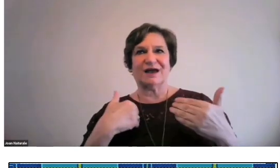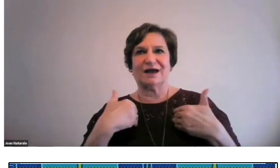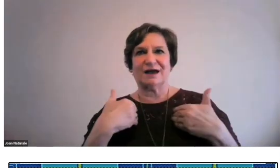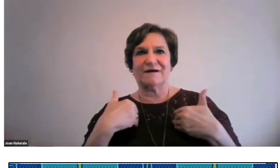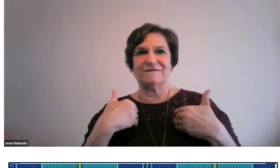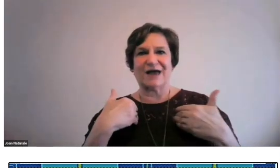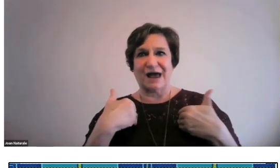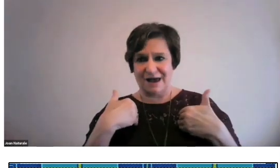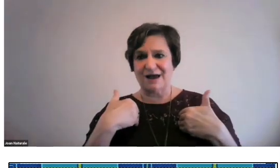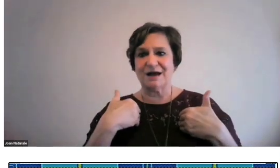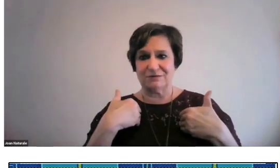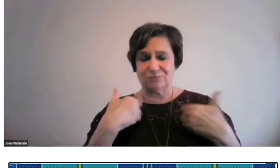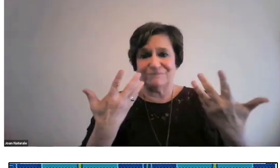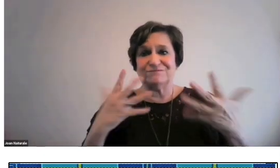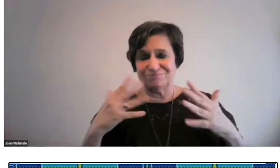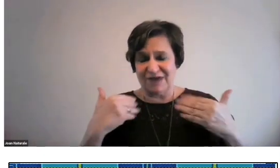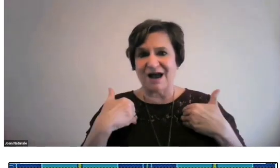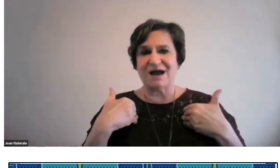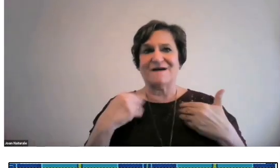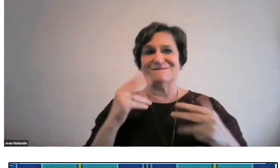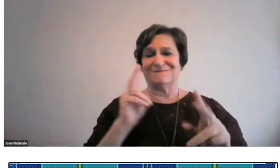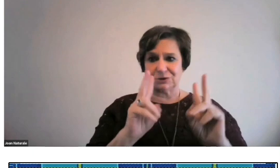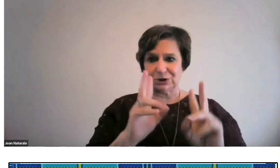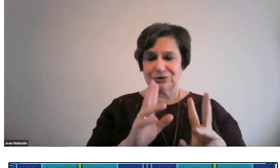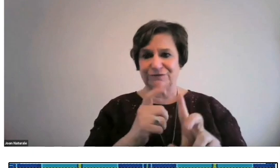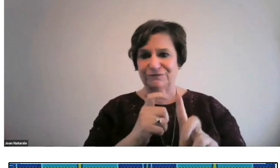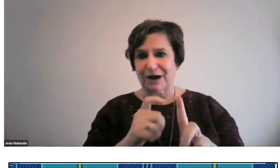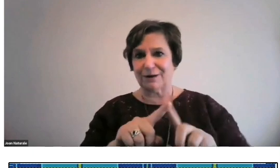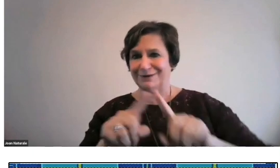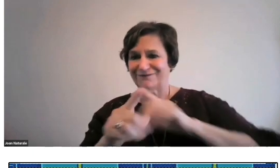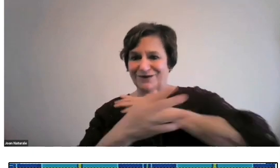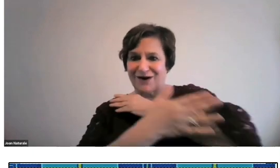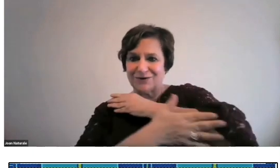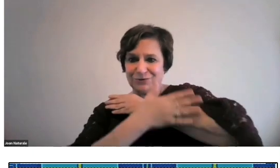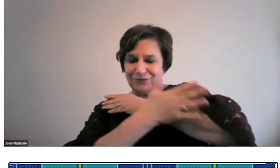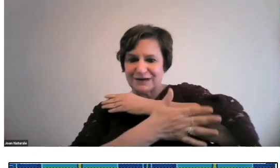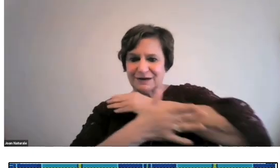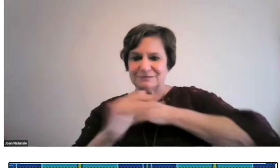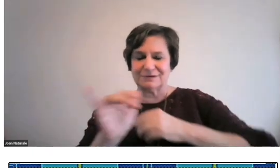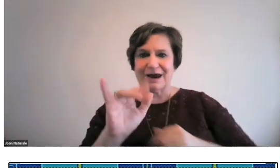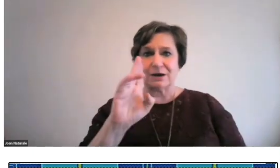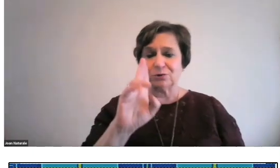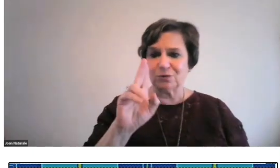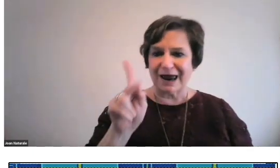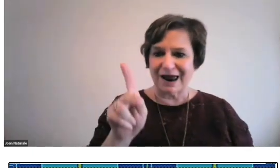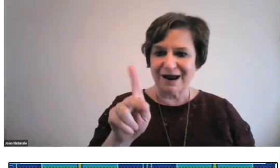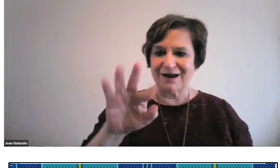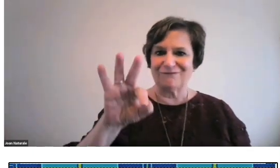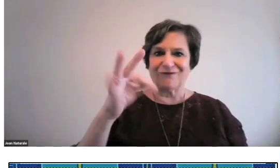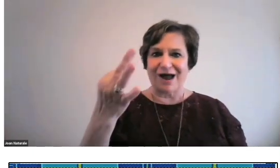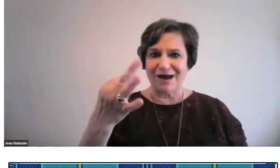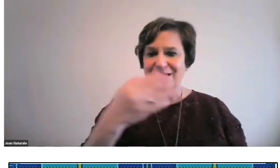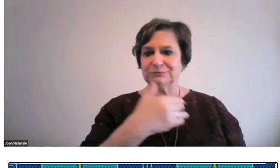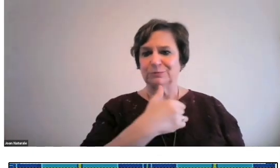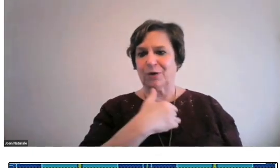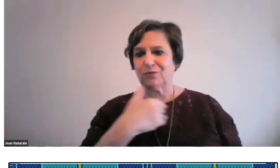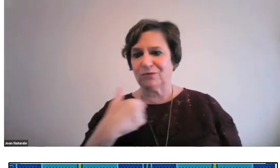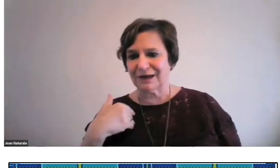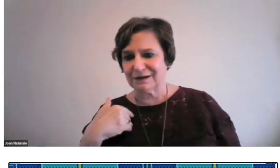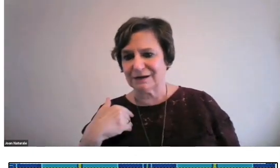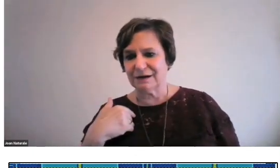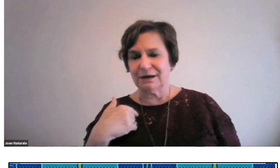I want to let you know too, we've had visitors from many different countries like the UK,